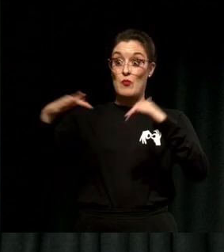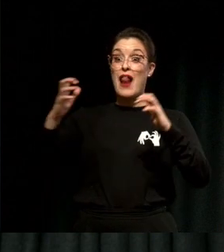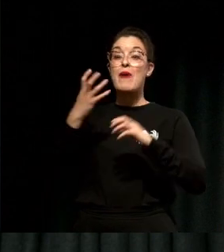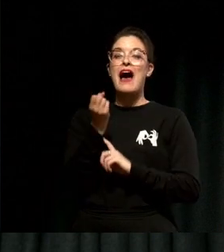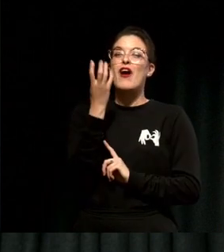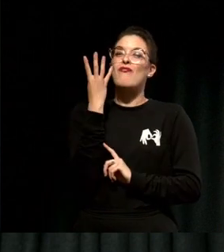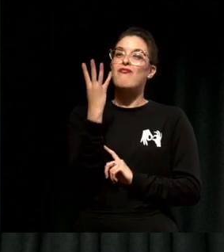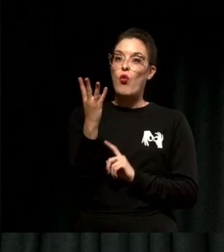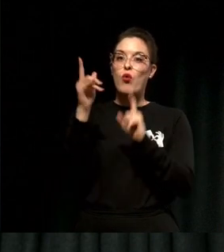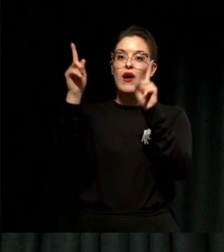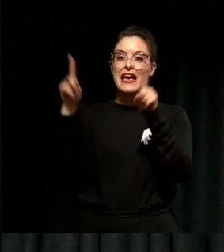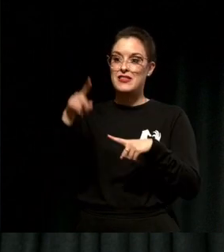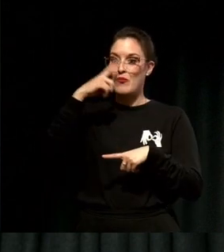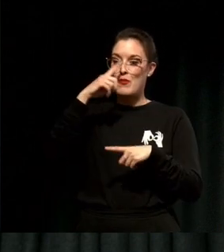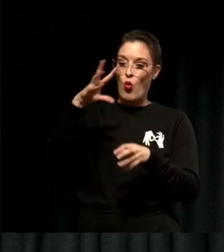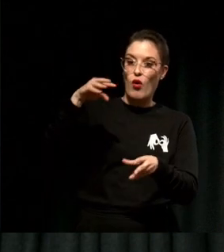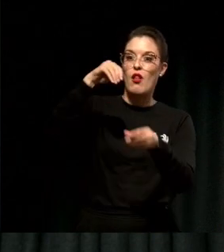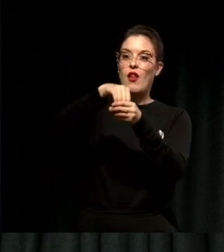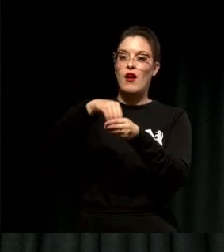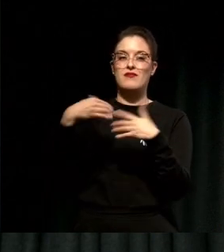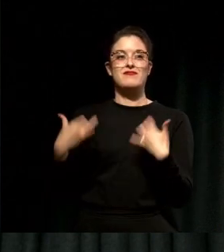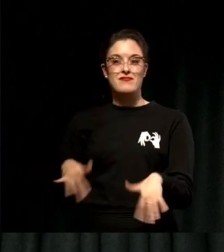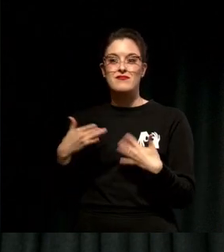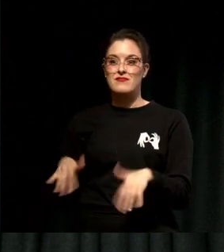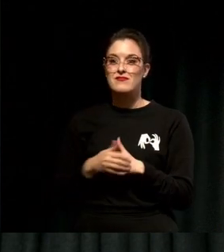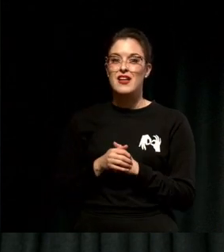There is no turning back and the future is full of so much promise.